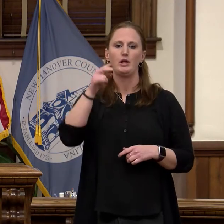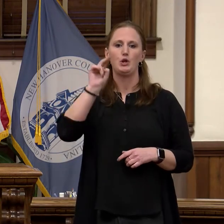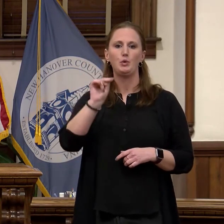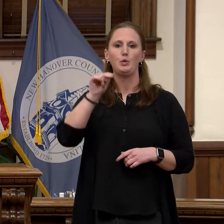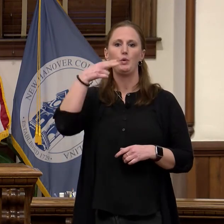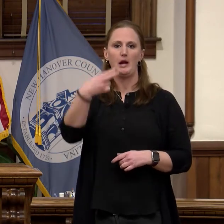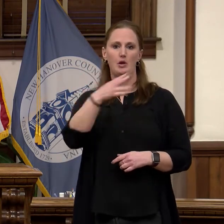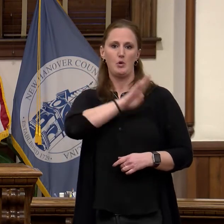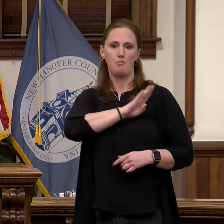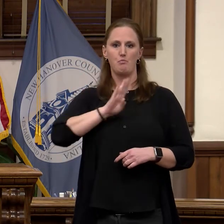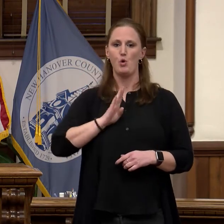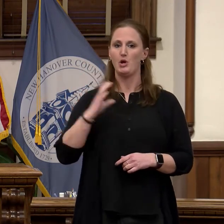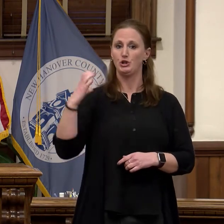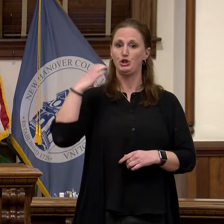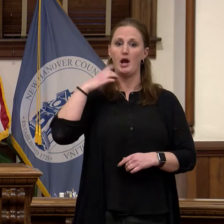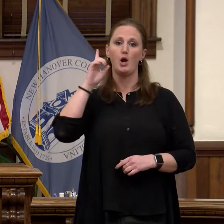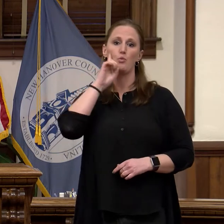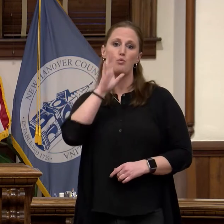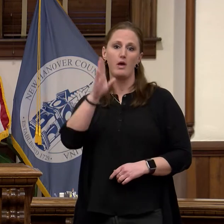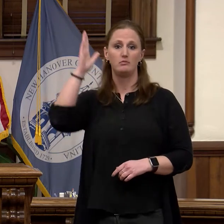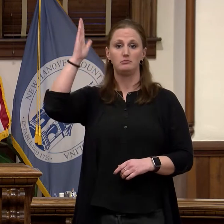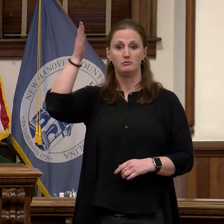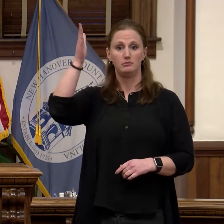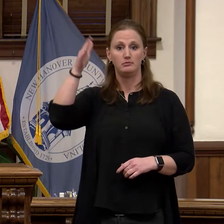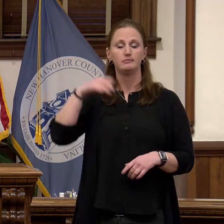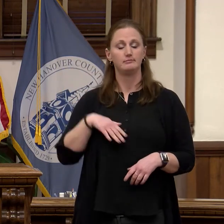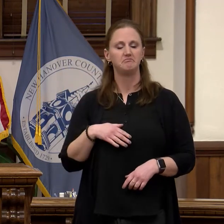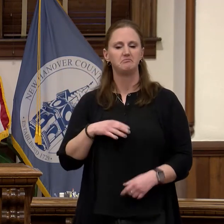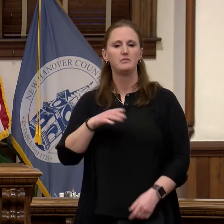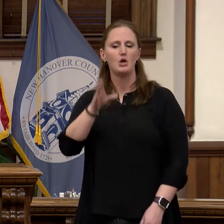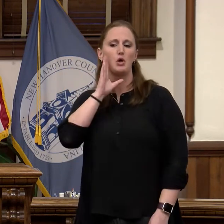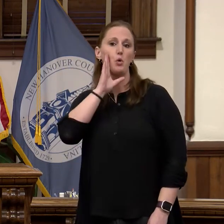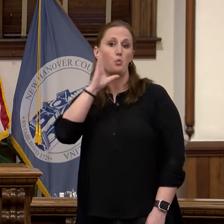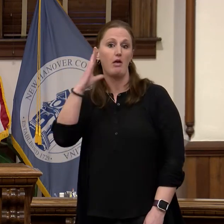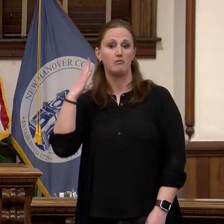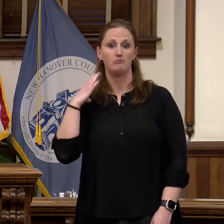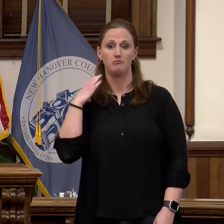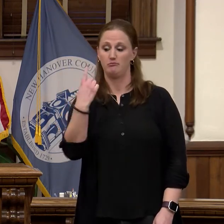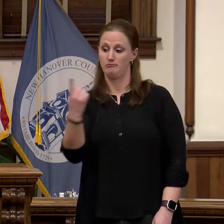chair and while our chair will certainly come up here in a few minutes we wanted